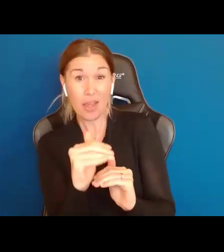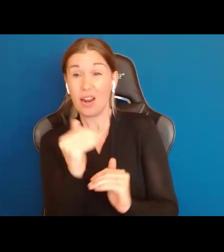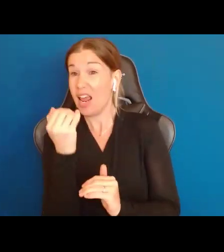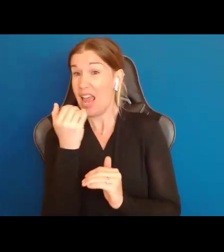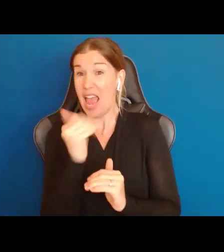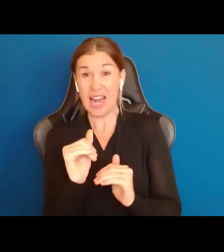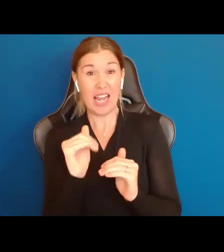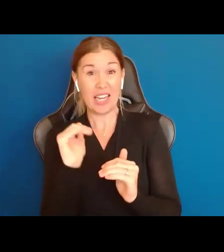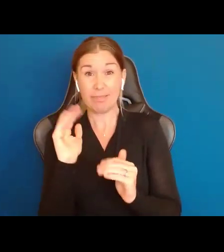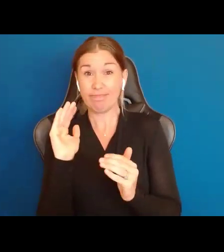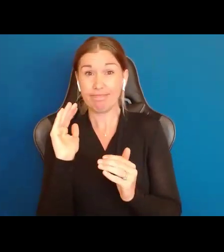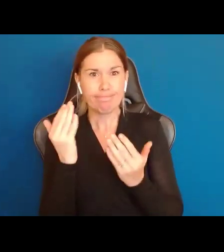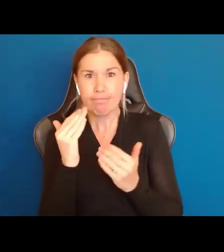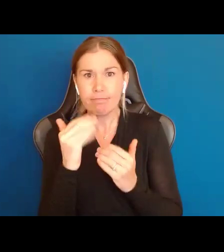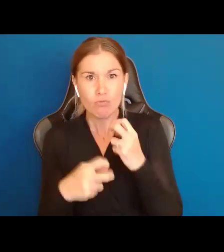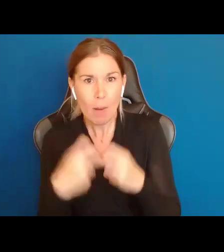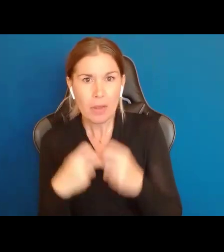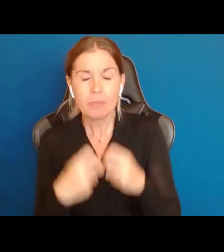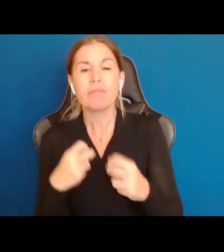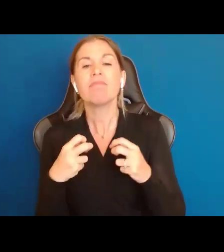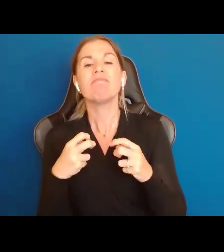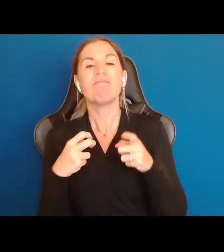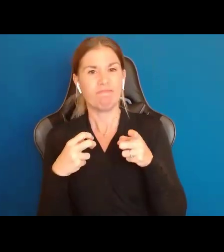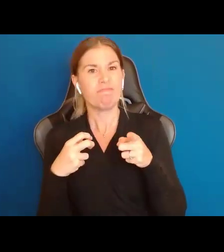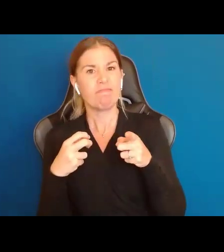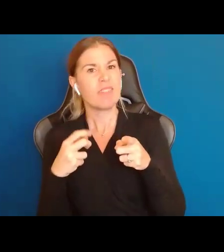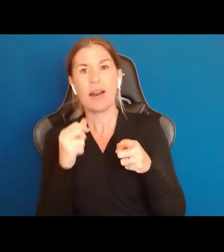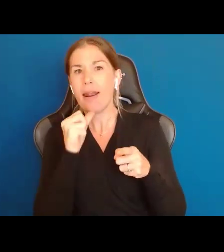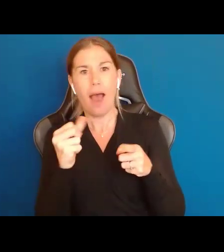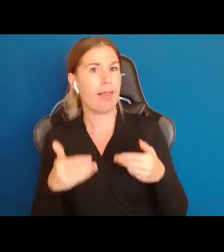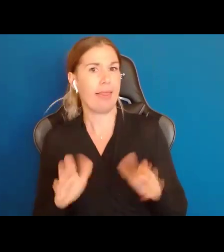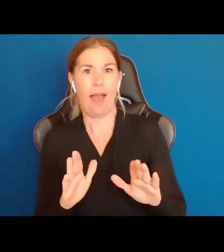That they should not be allowed to do things. That expectation and culture has followed us